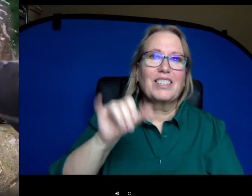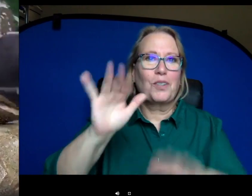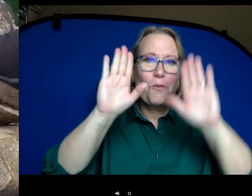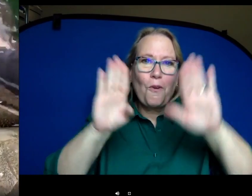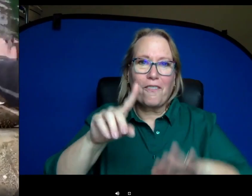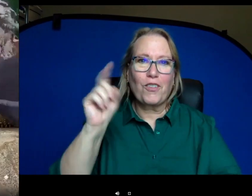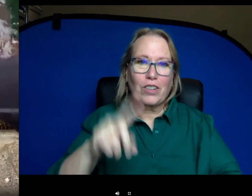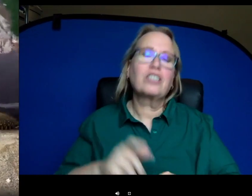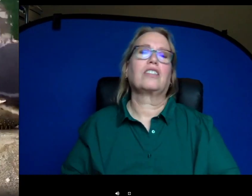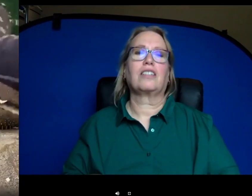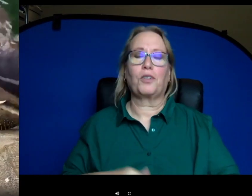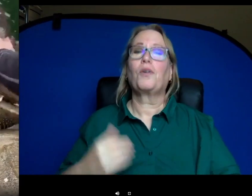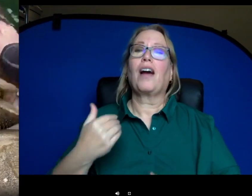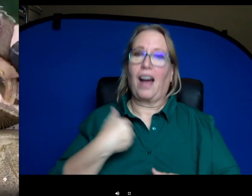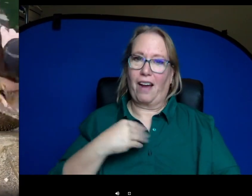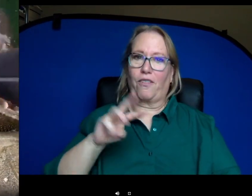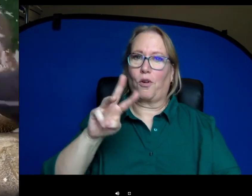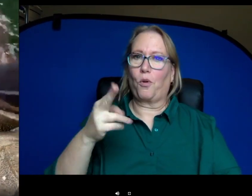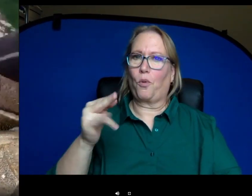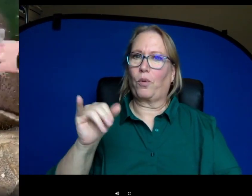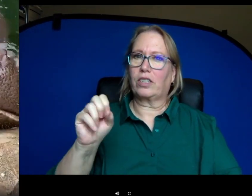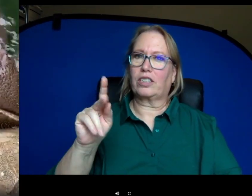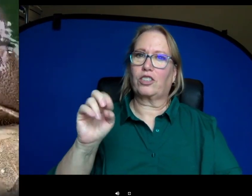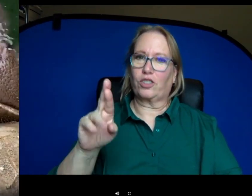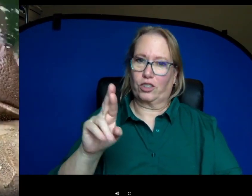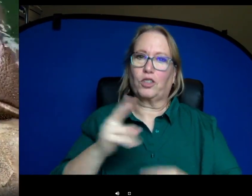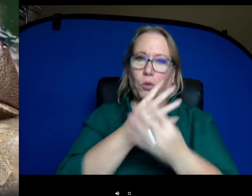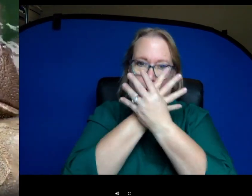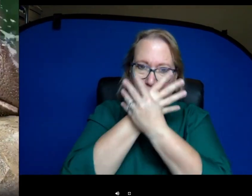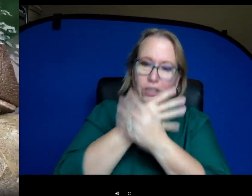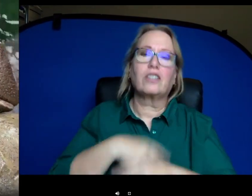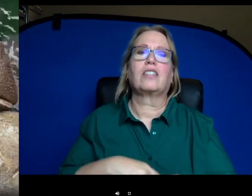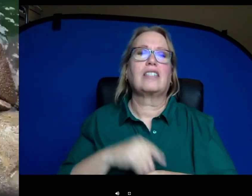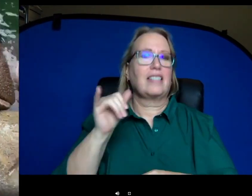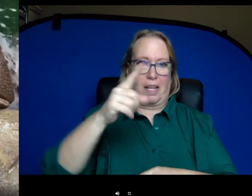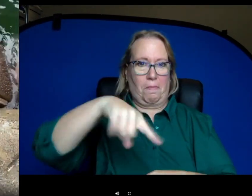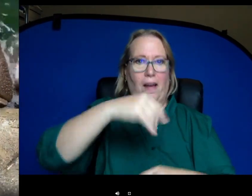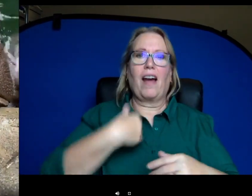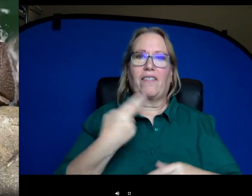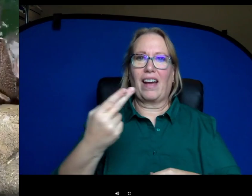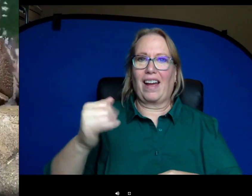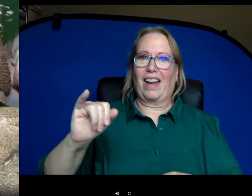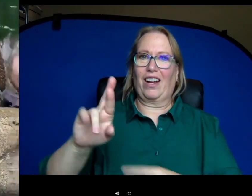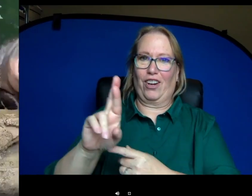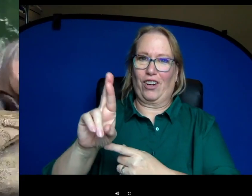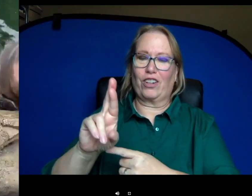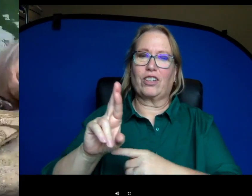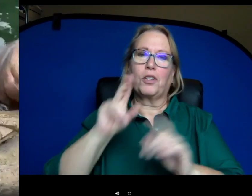Yes, so that's a great question. We do have whiskers here just like all mammals have fur or hair. Hippos do also. You can see on their ears.